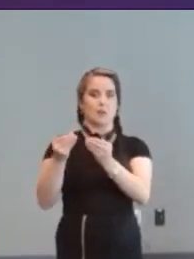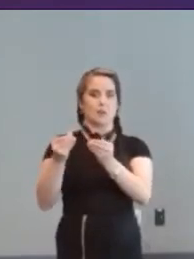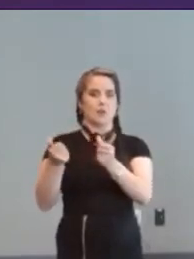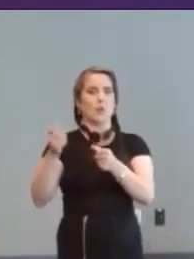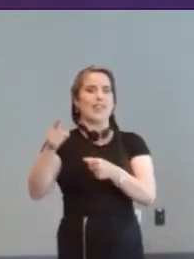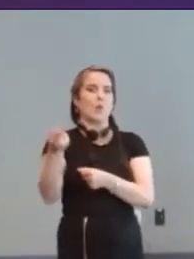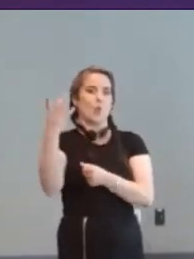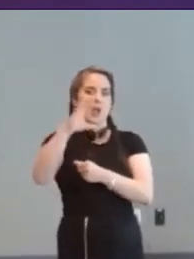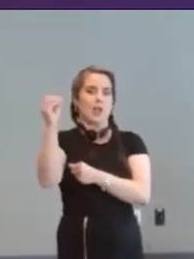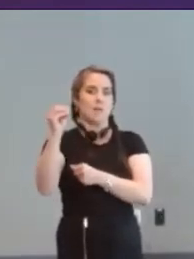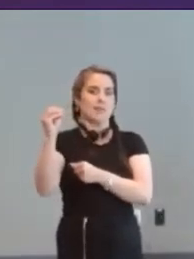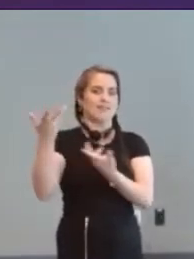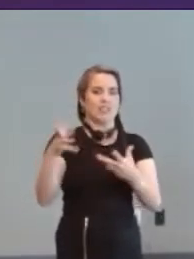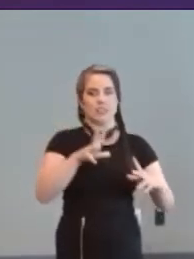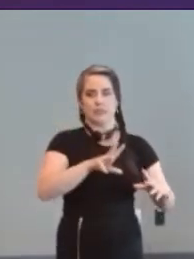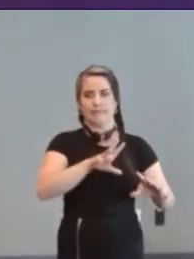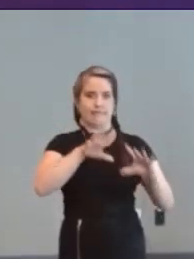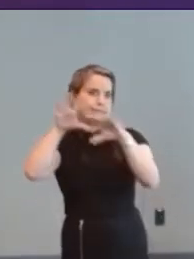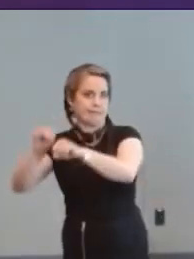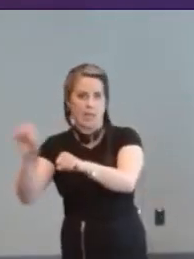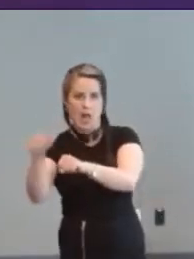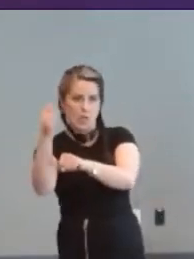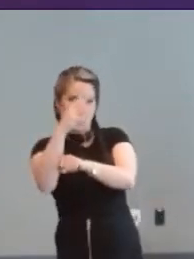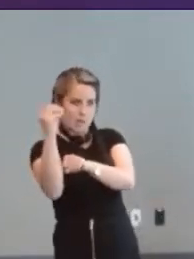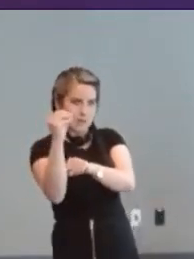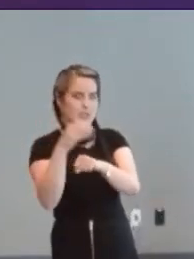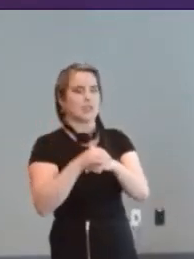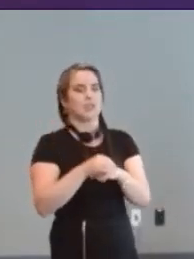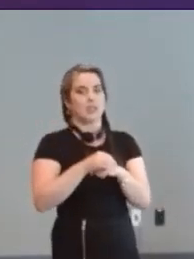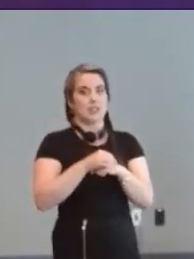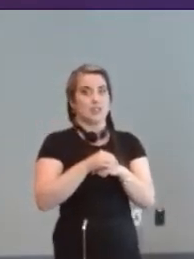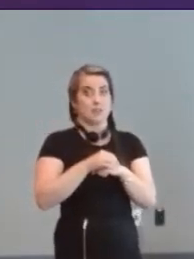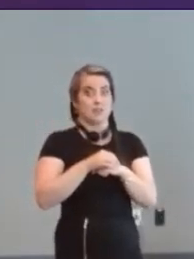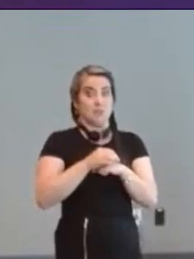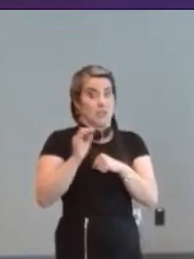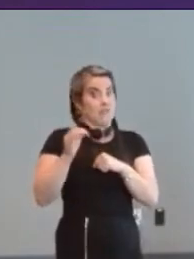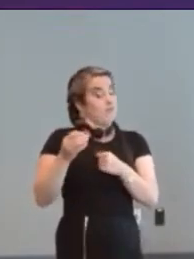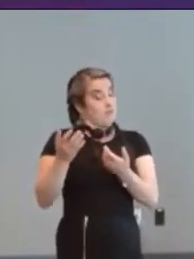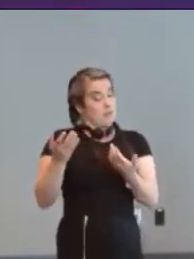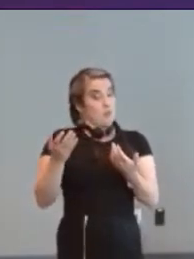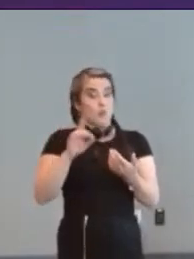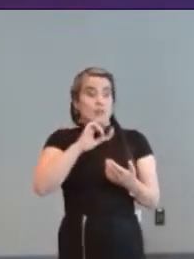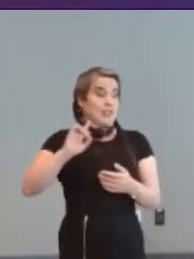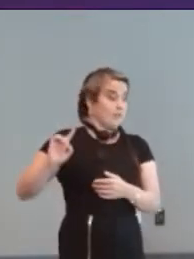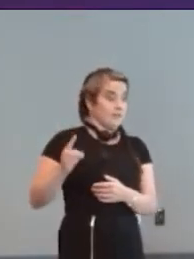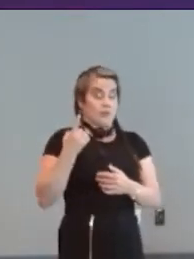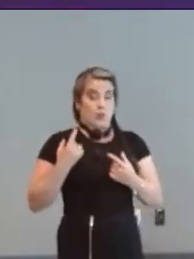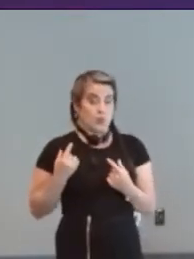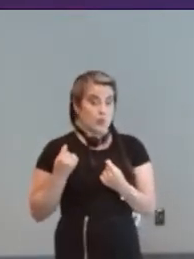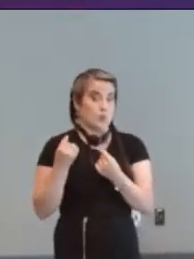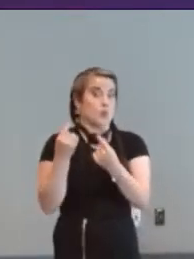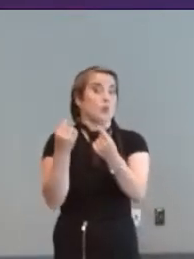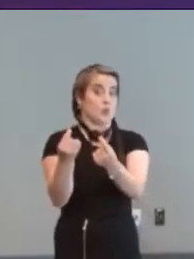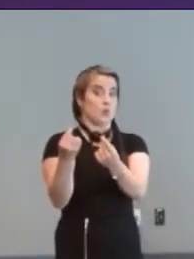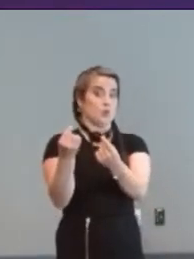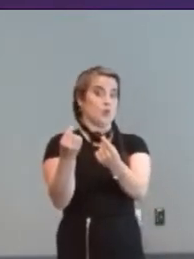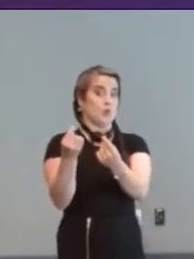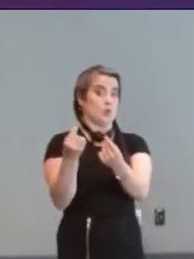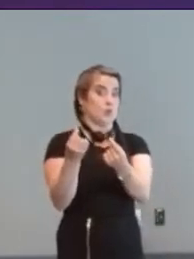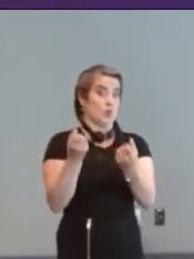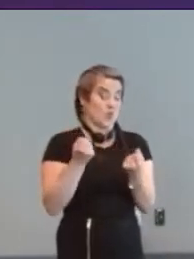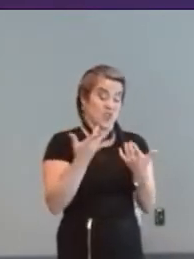Bandai um but they they were real pioneers and there's a lot to learn from the stuff they were doing.